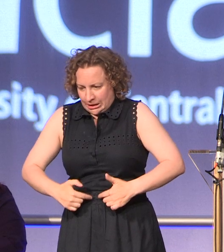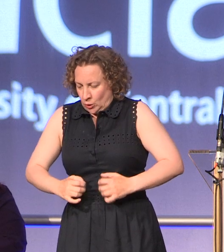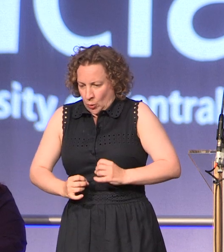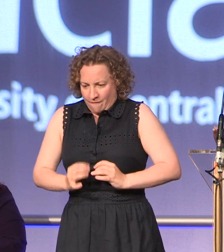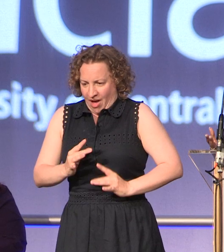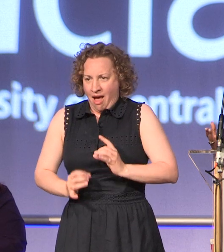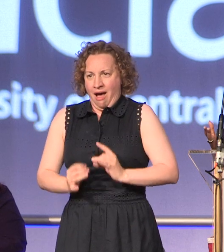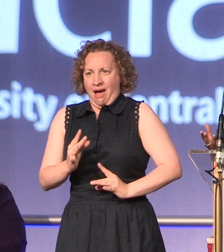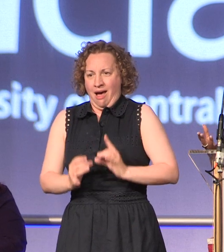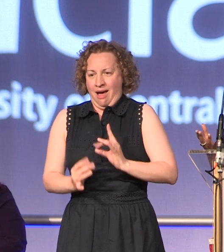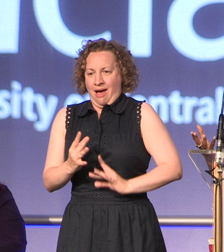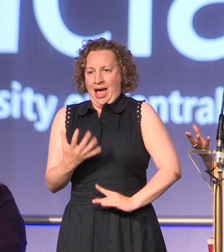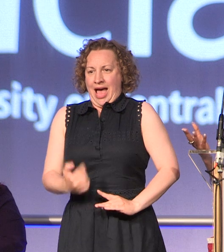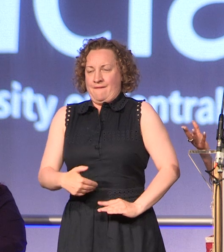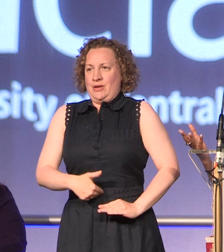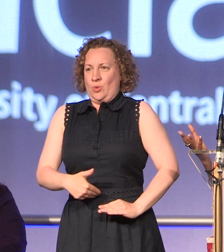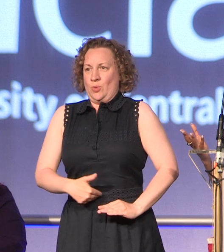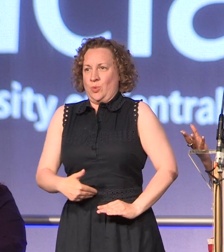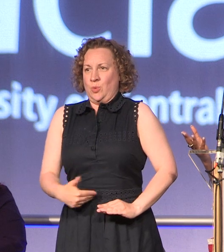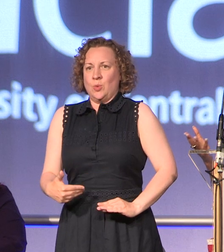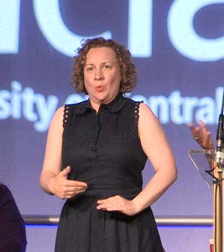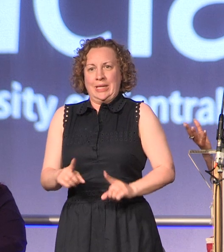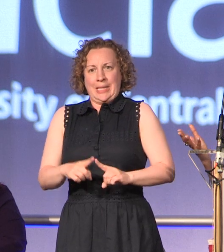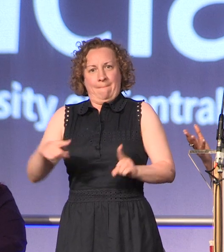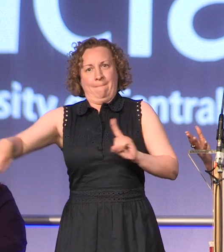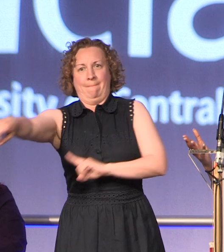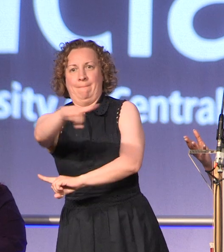you that spark that sits inside you today, that brought you to this point